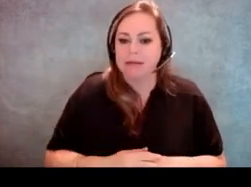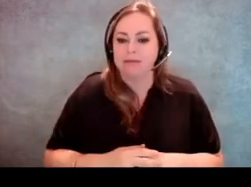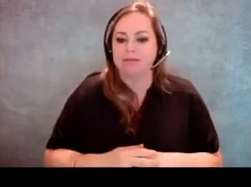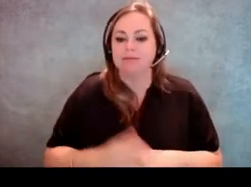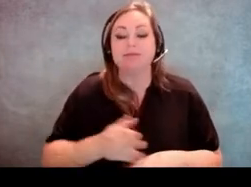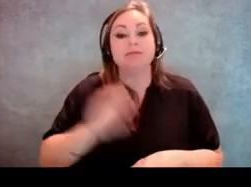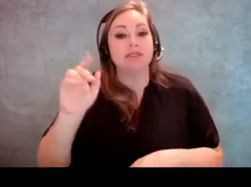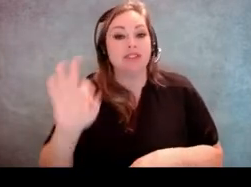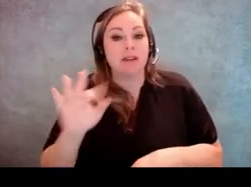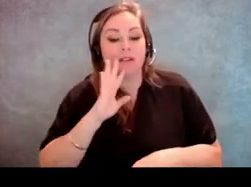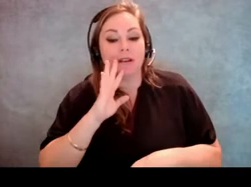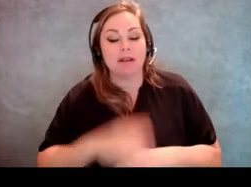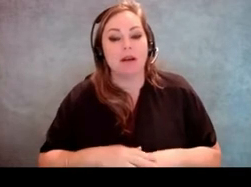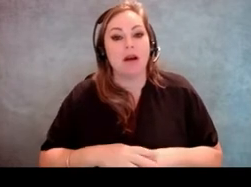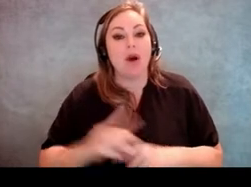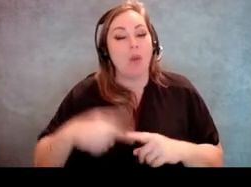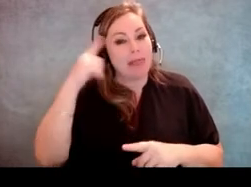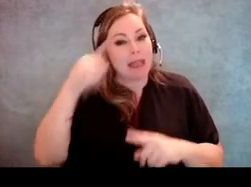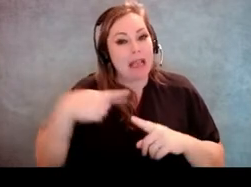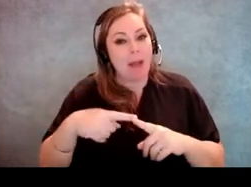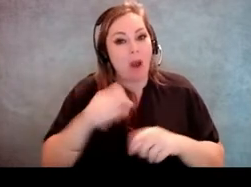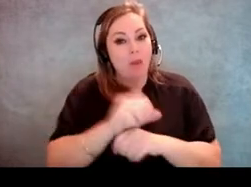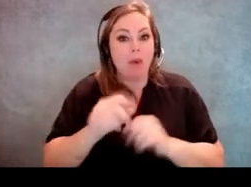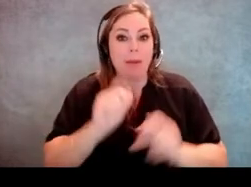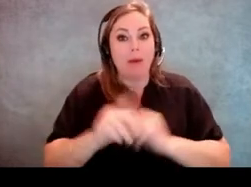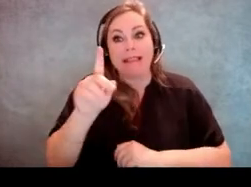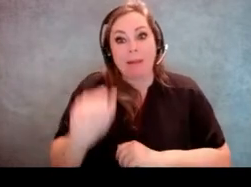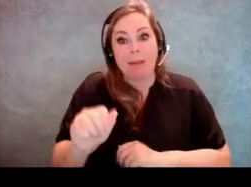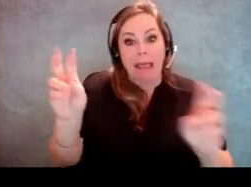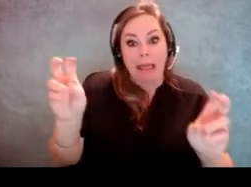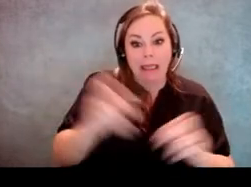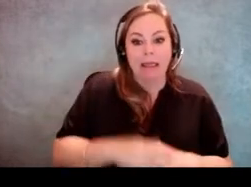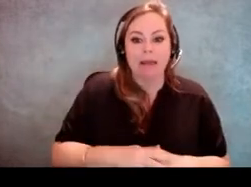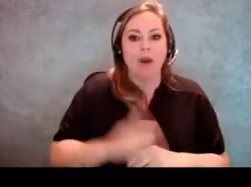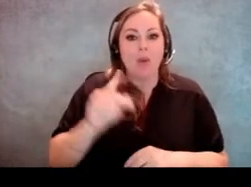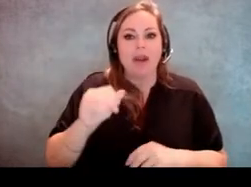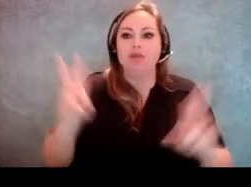when we think about working with people with disabilities, we put the air quotes up around it,